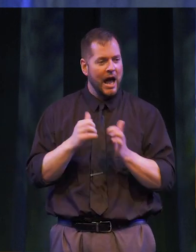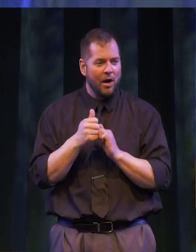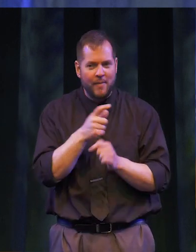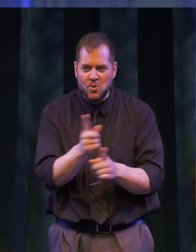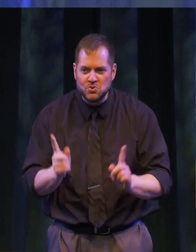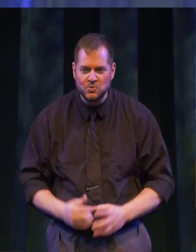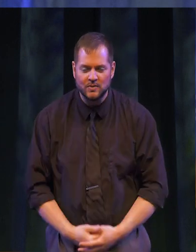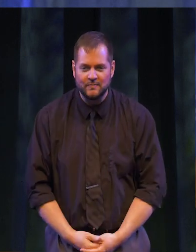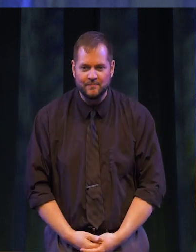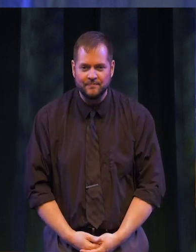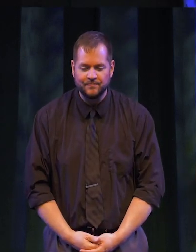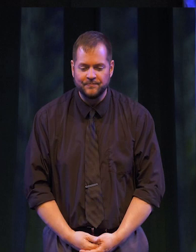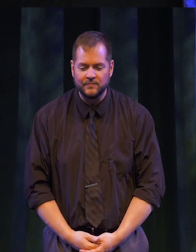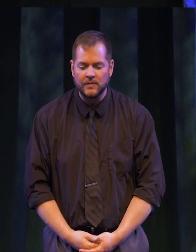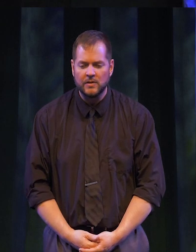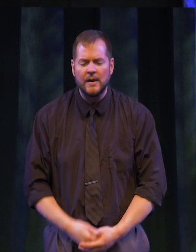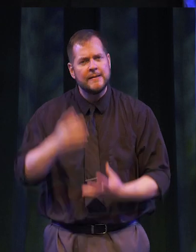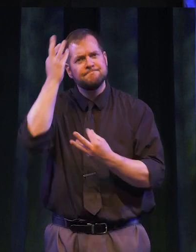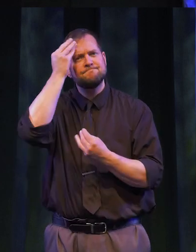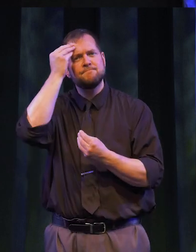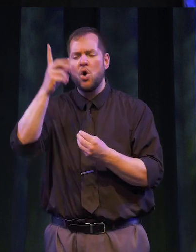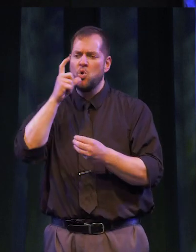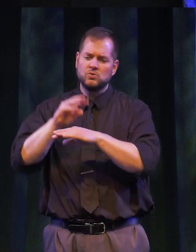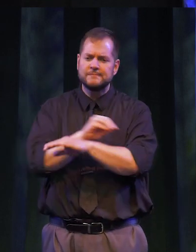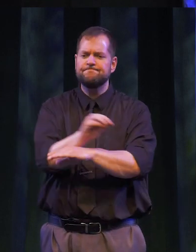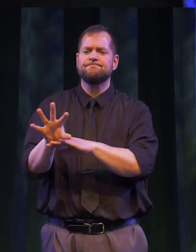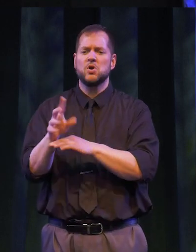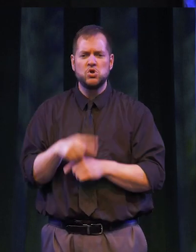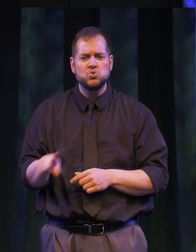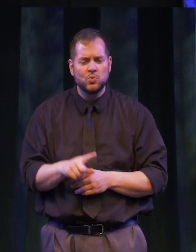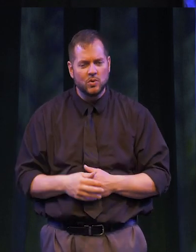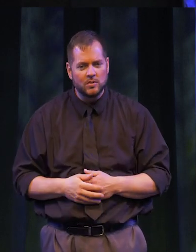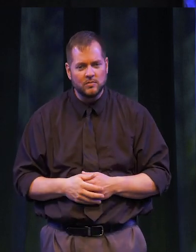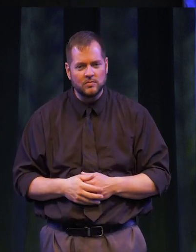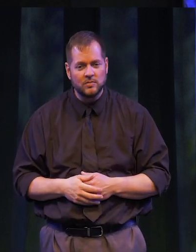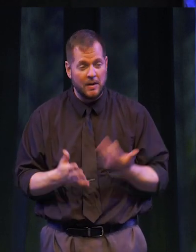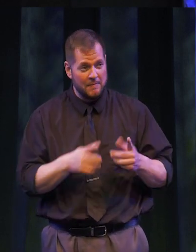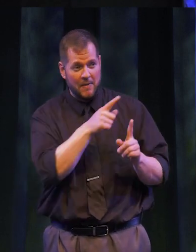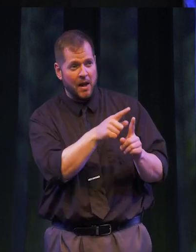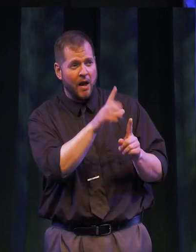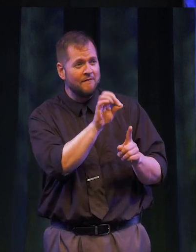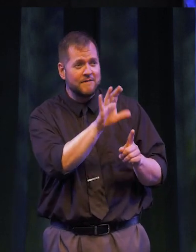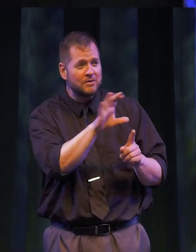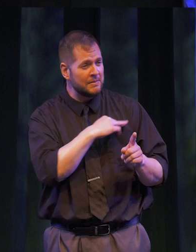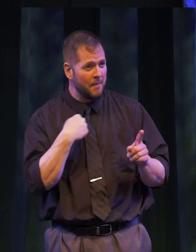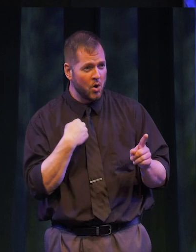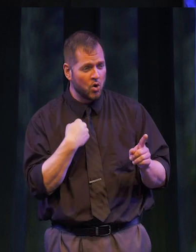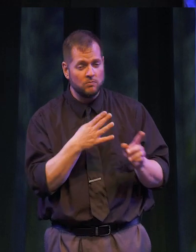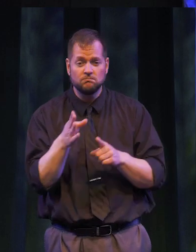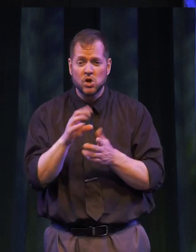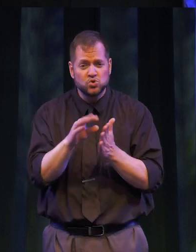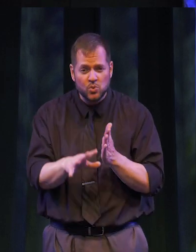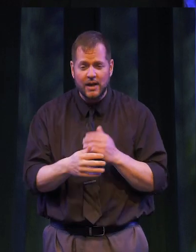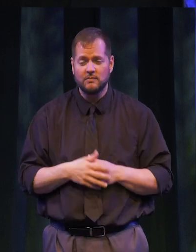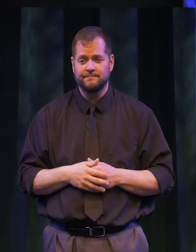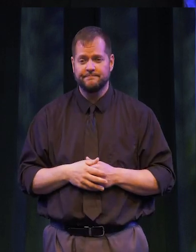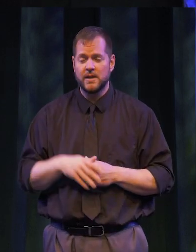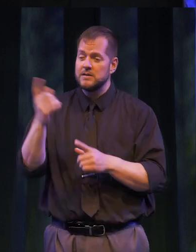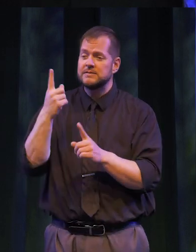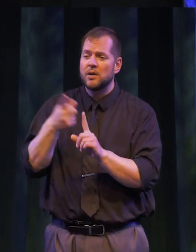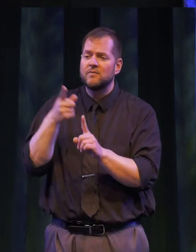How about yourself? Who has had a ripple effect on you? --- A faculty member, student, someone